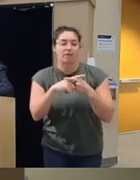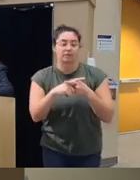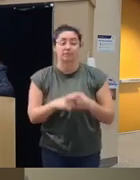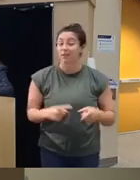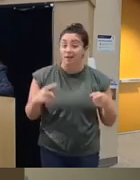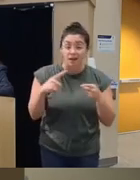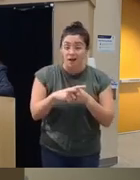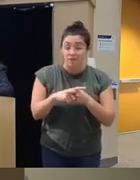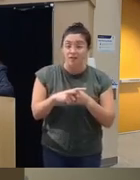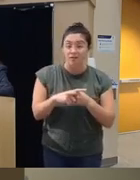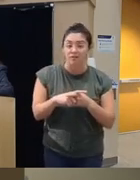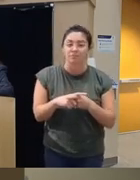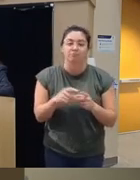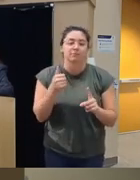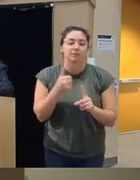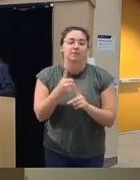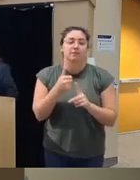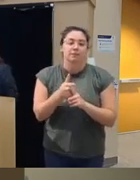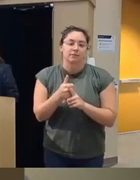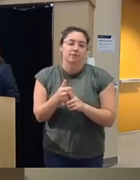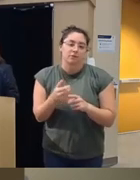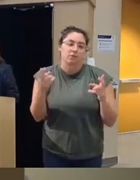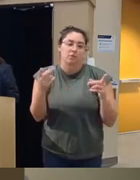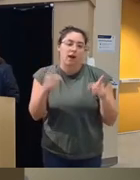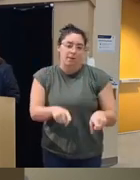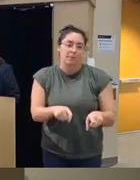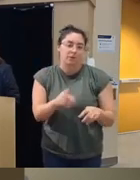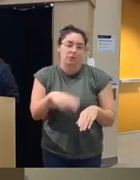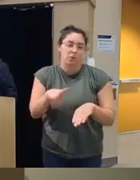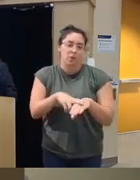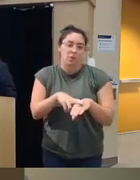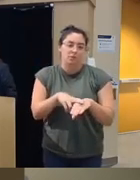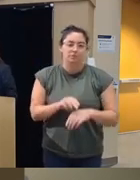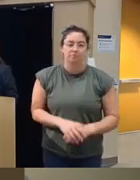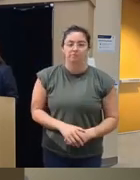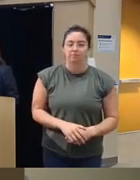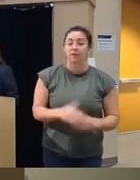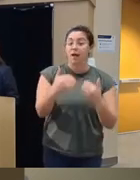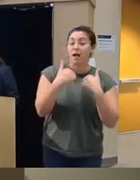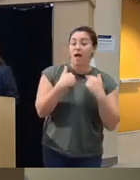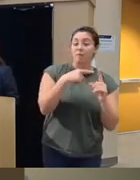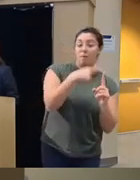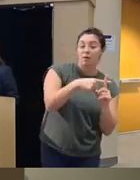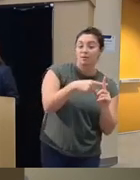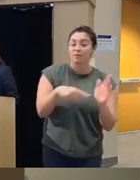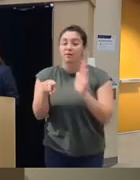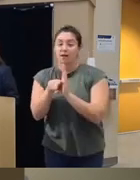unavoidable instead healthy relationships have a balance of positive and negative events so